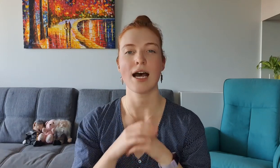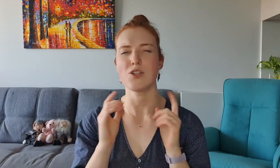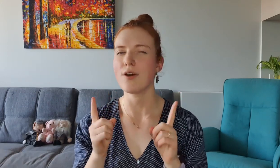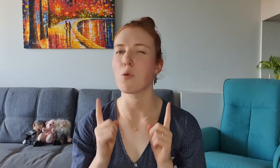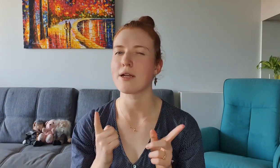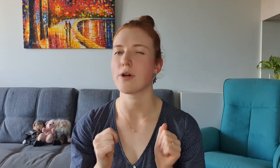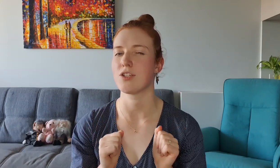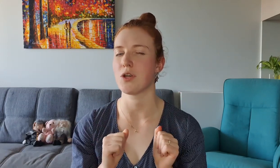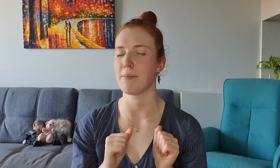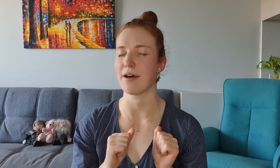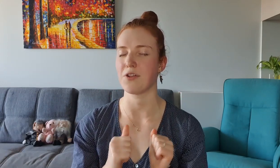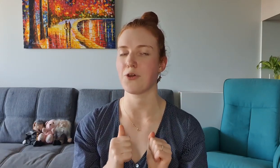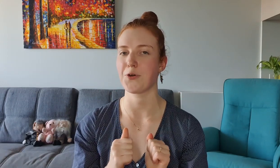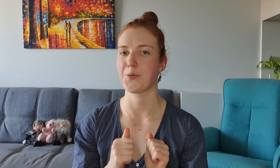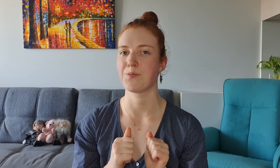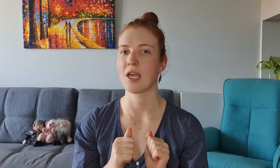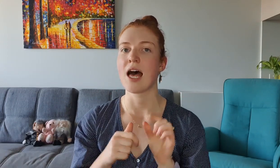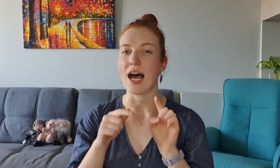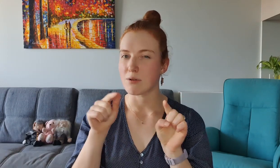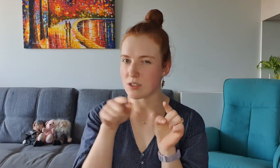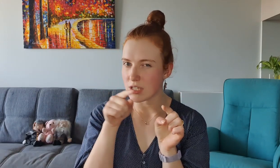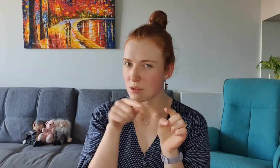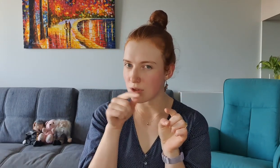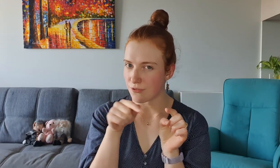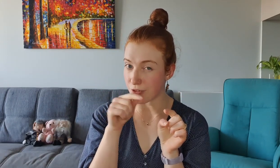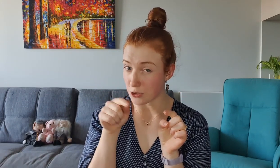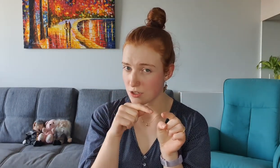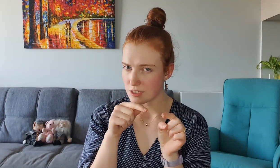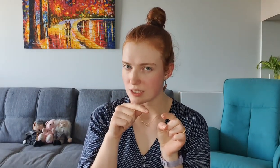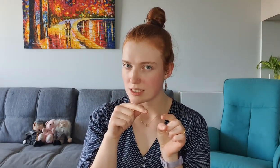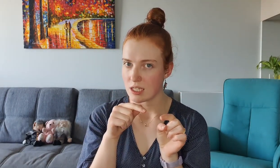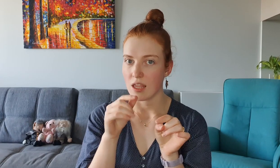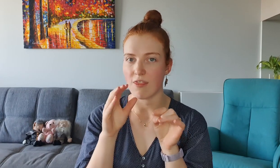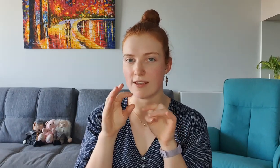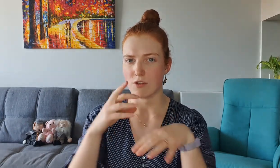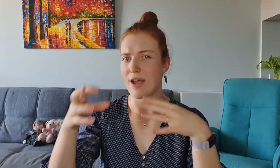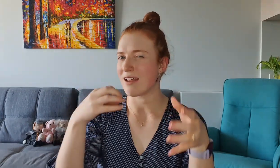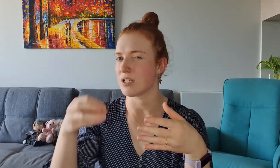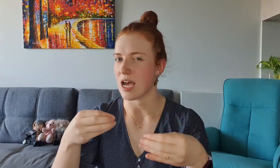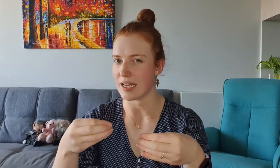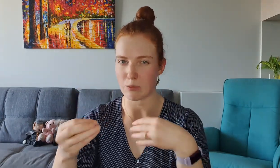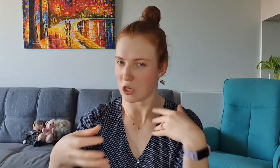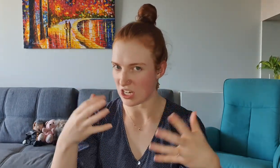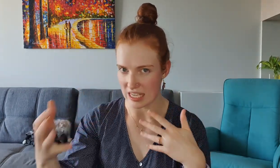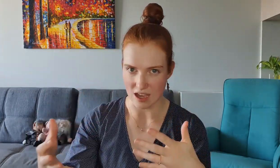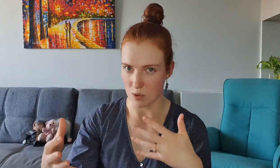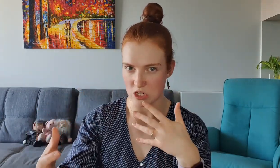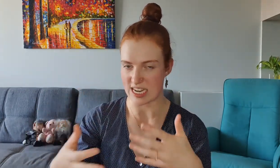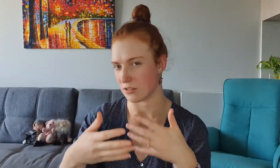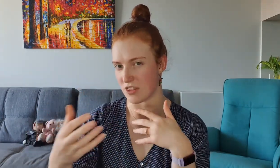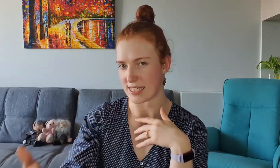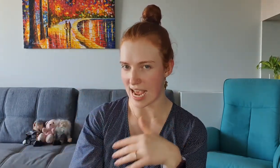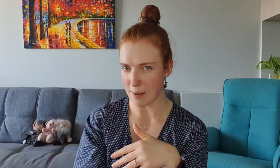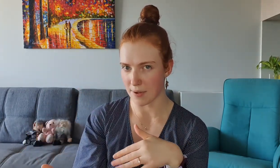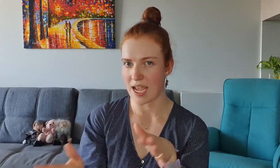I do have one question about it though I was looking through the photos that sort of advertise what you're gonna get when you download this app